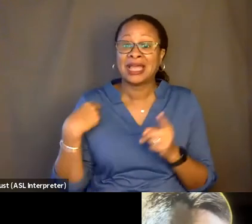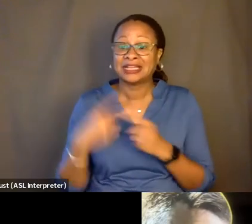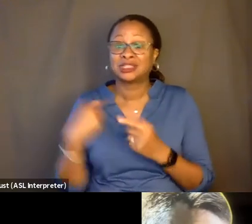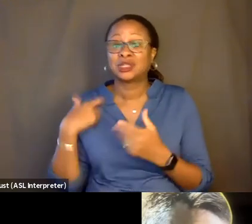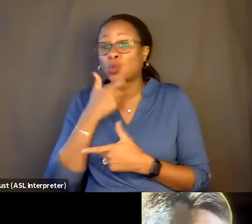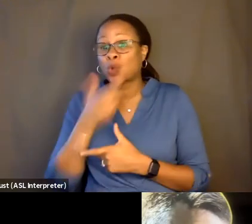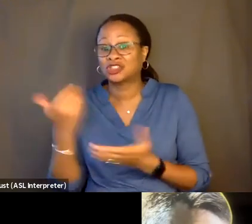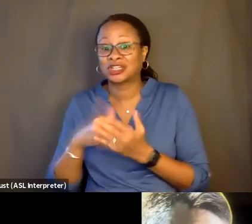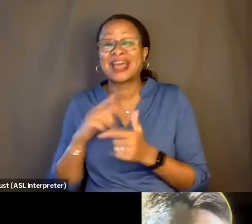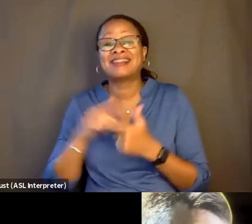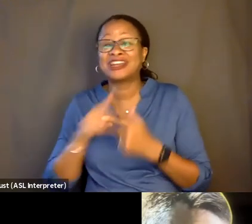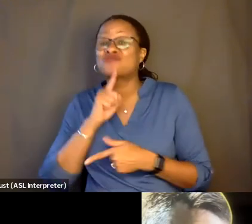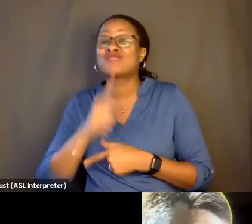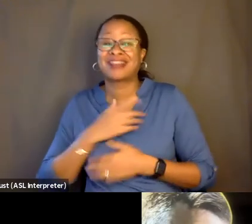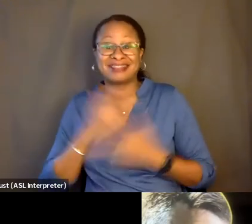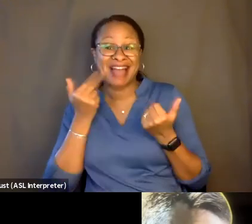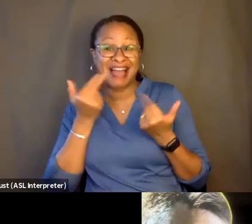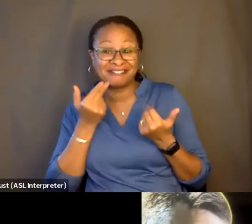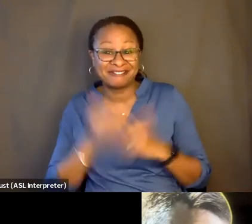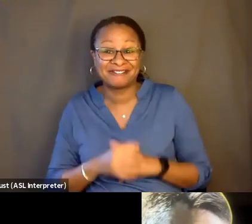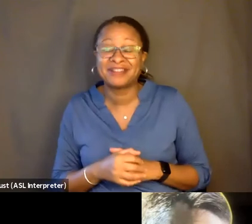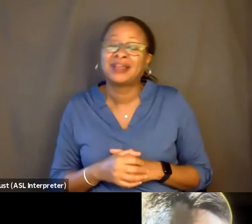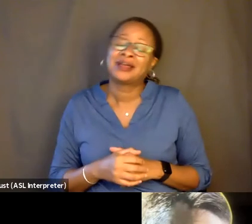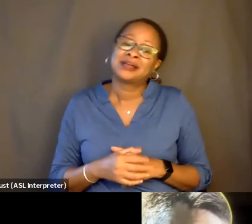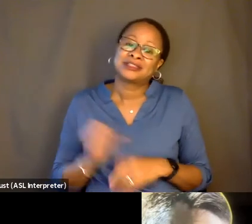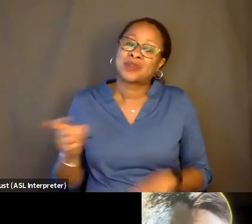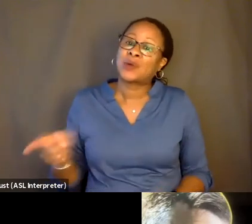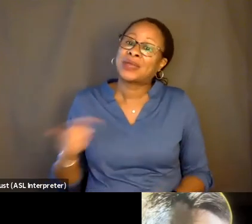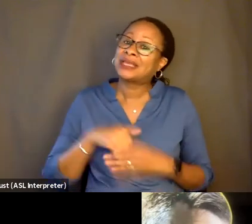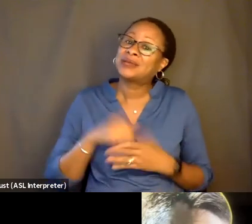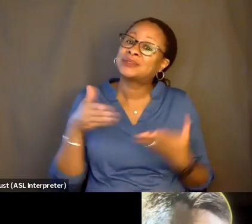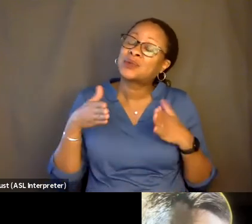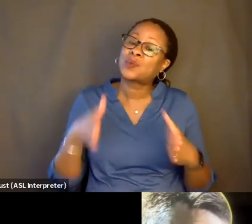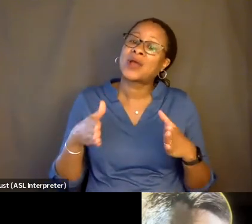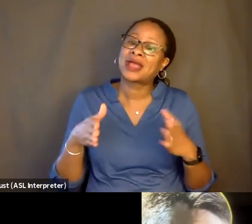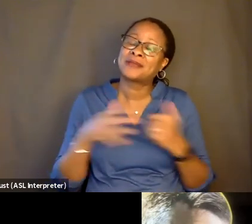and he would really laugh. So he-- he was, in a way, like the dream--